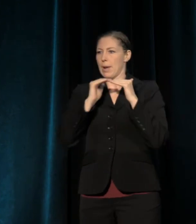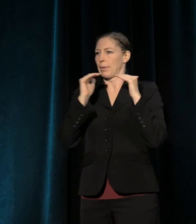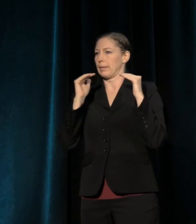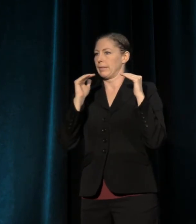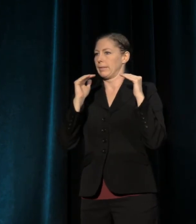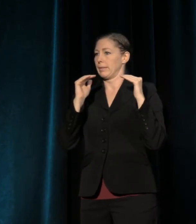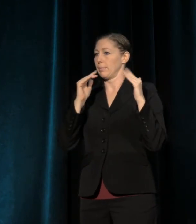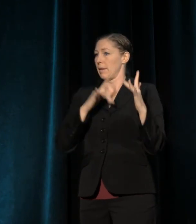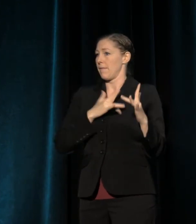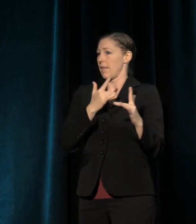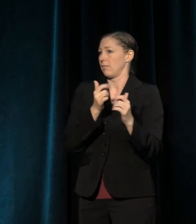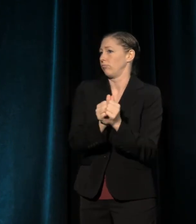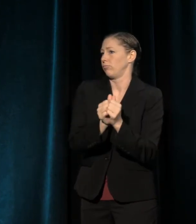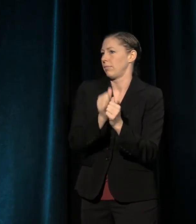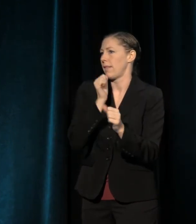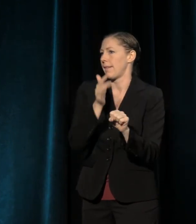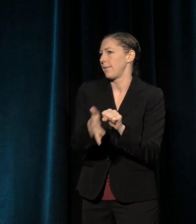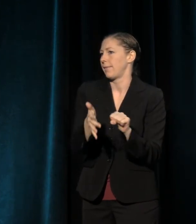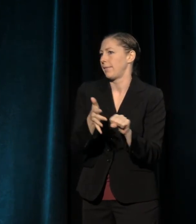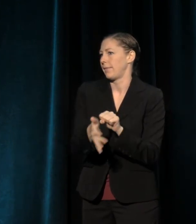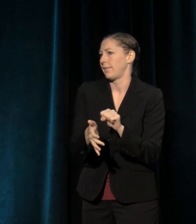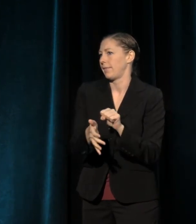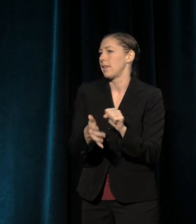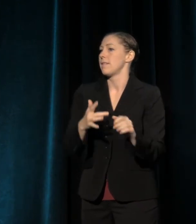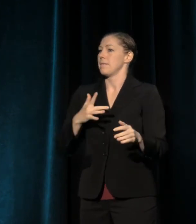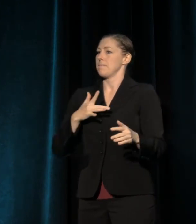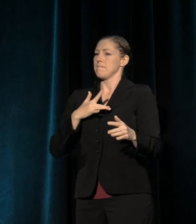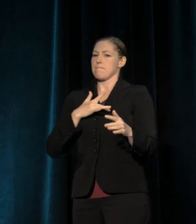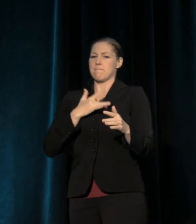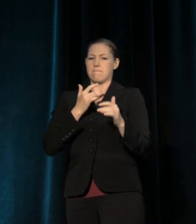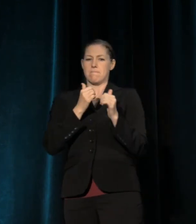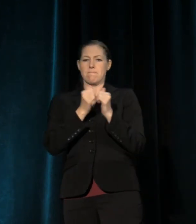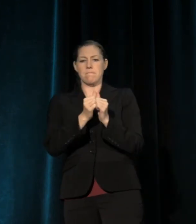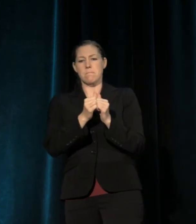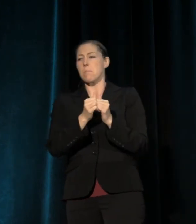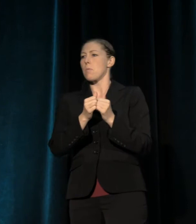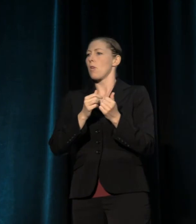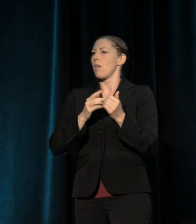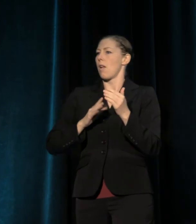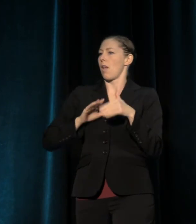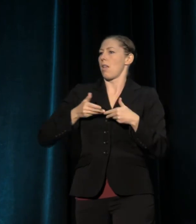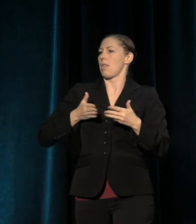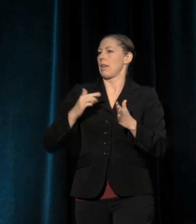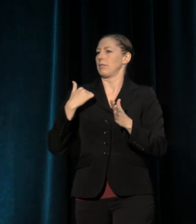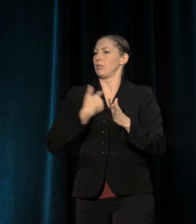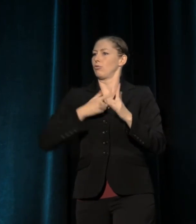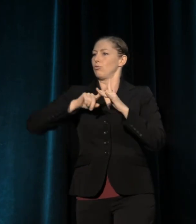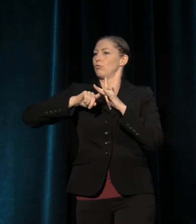Empathy creates the possibility of community and the possibility of equity